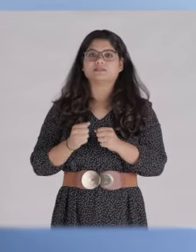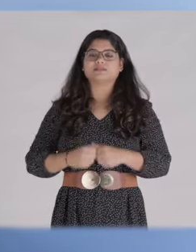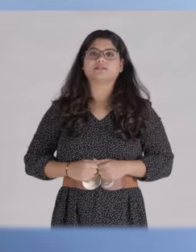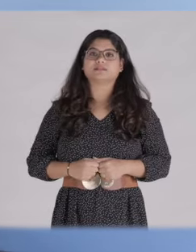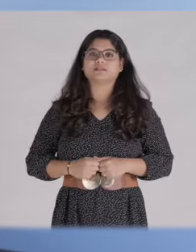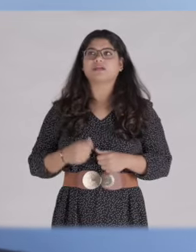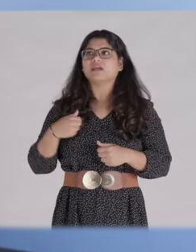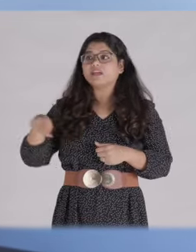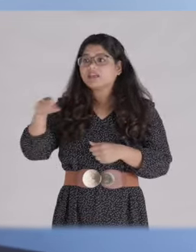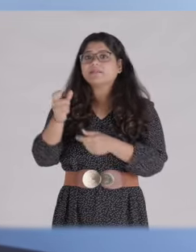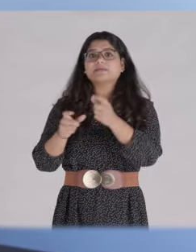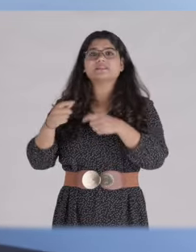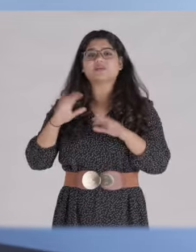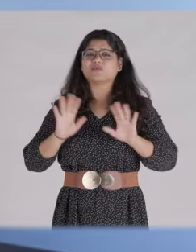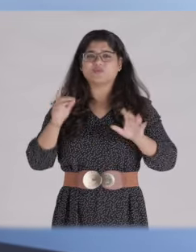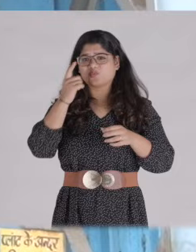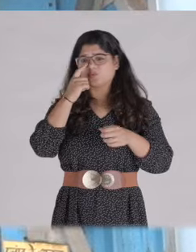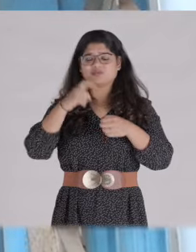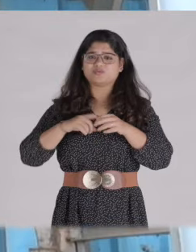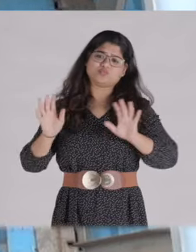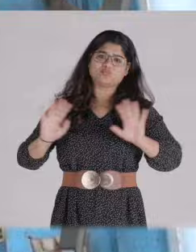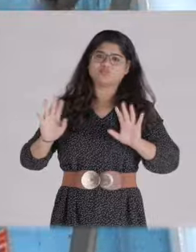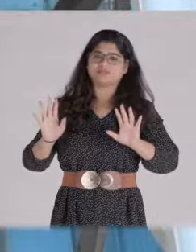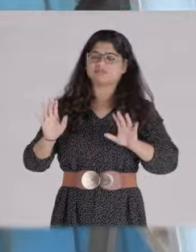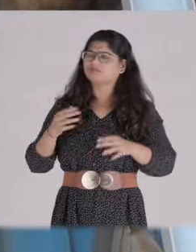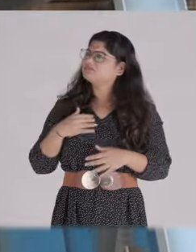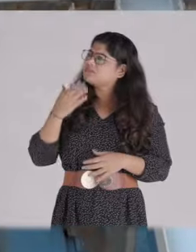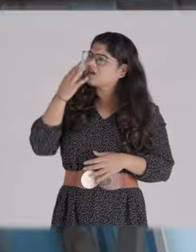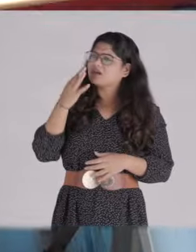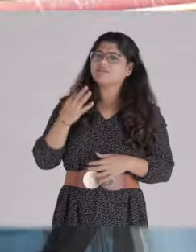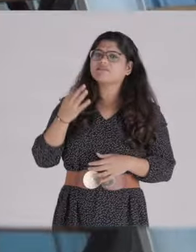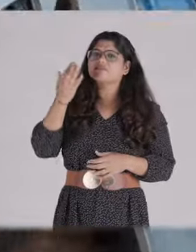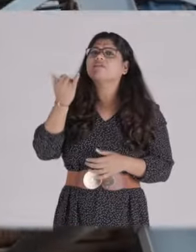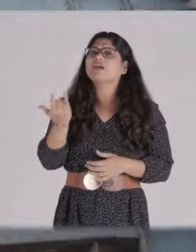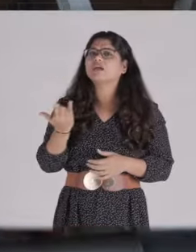not have girls in the plant. I asked why? Why do you have apprehensions?